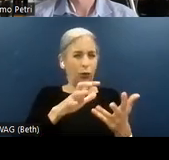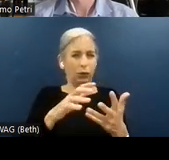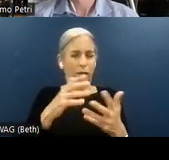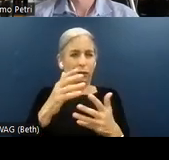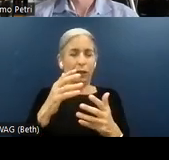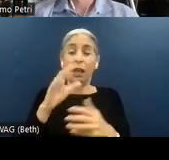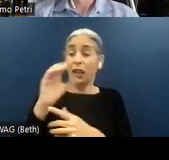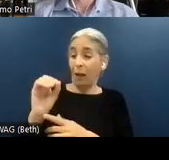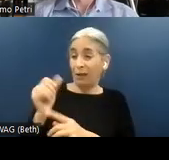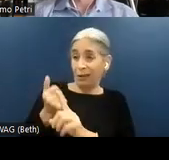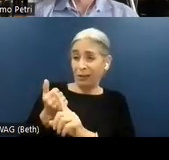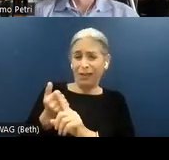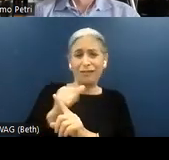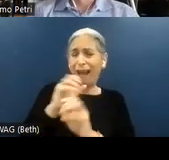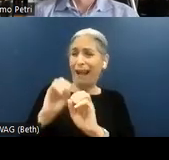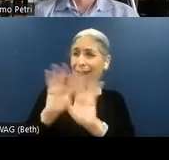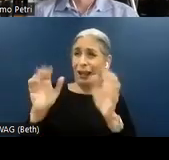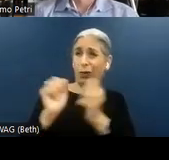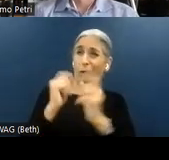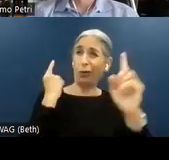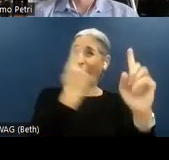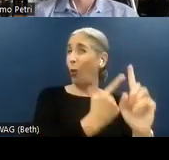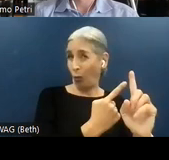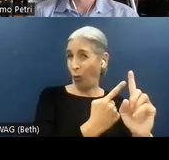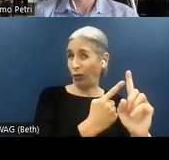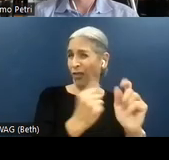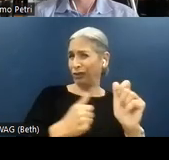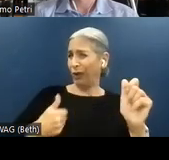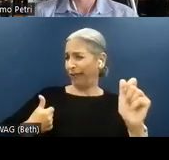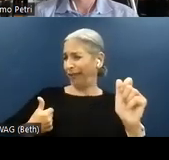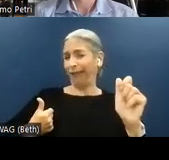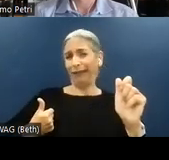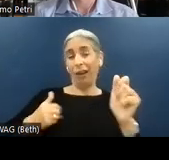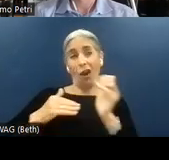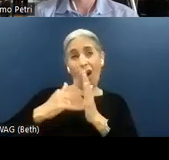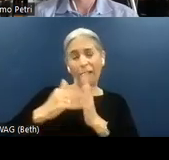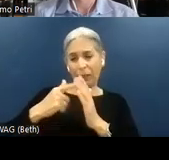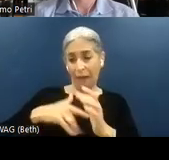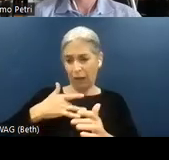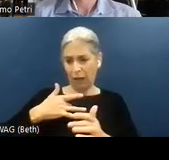were not clear with their goals. So often they have been overwhelmed by the results